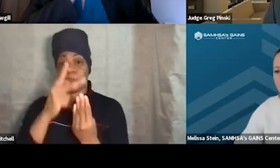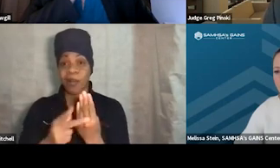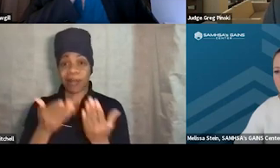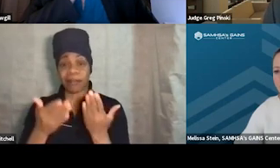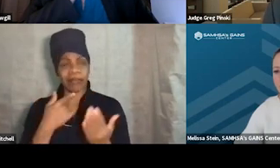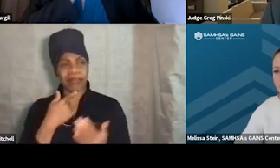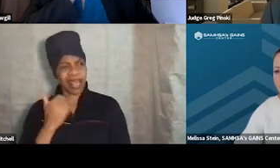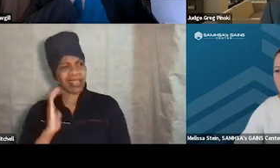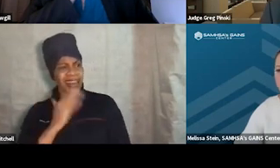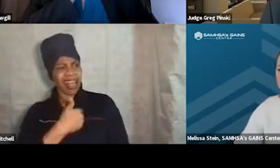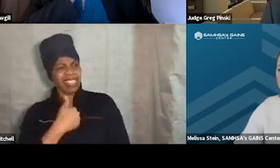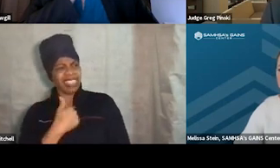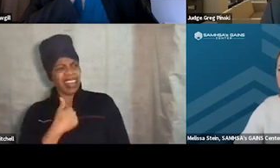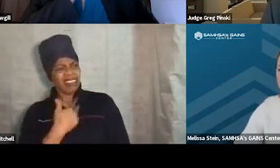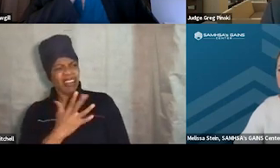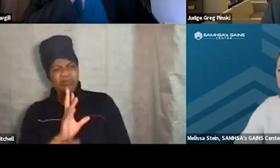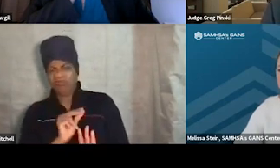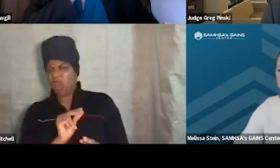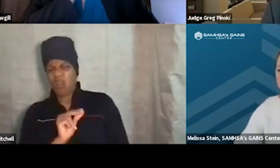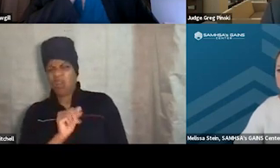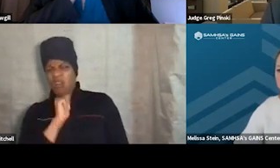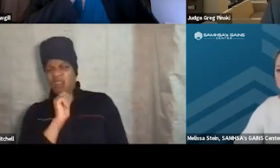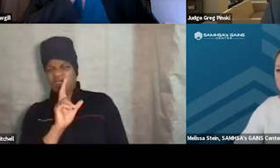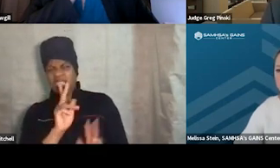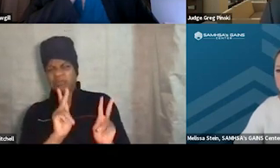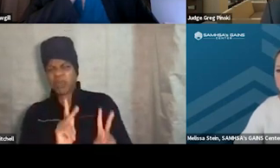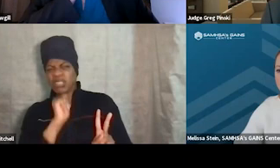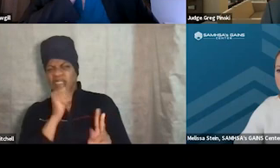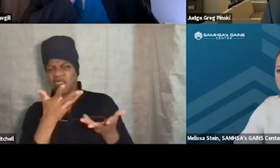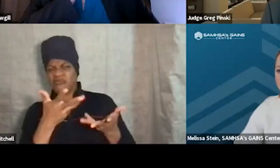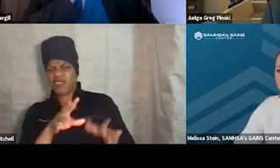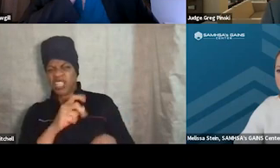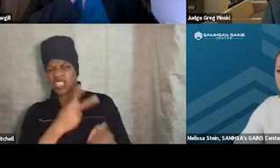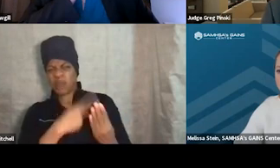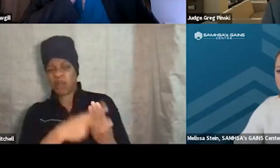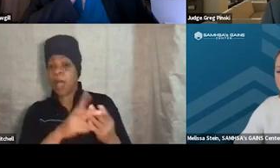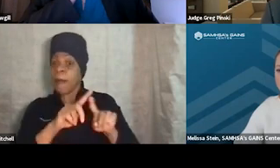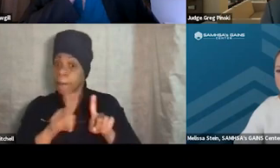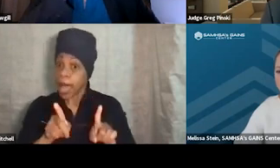"Oh geez, there's no way this person's gonna complete this program," and yet they do, right?